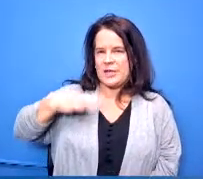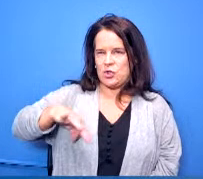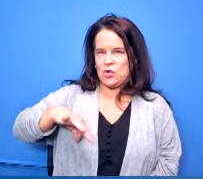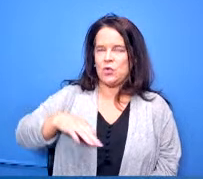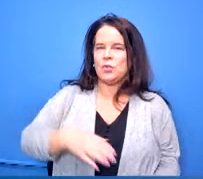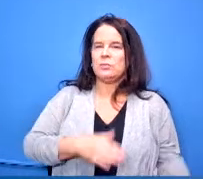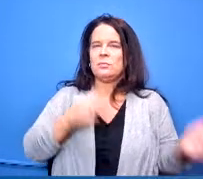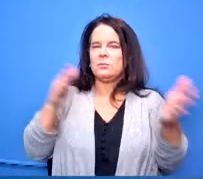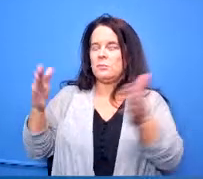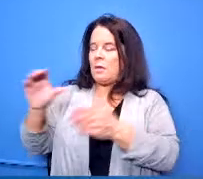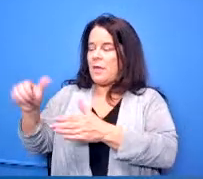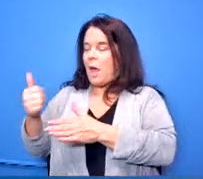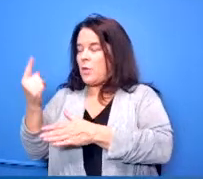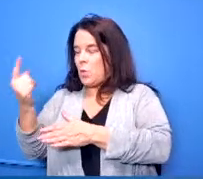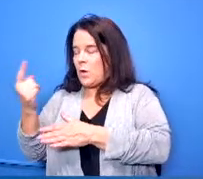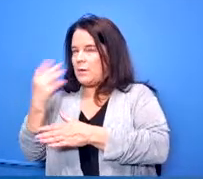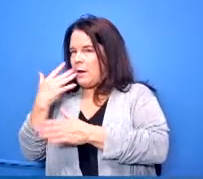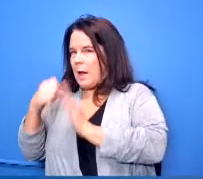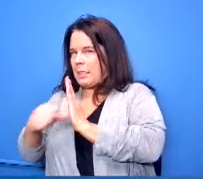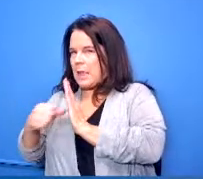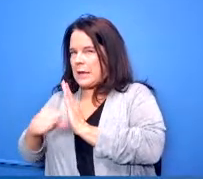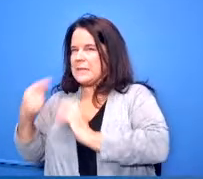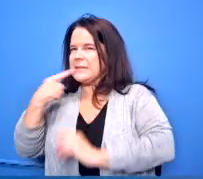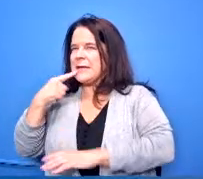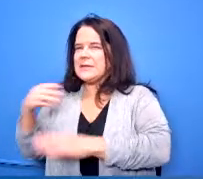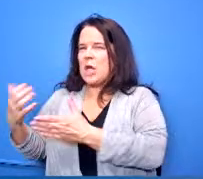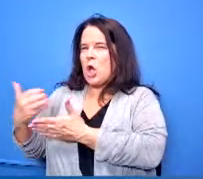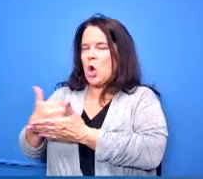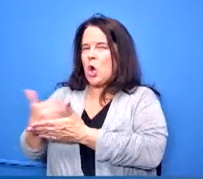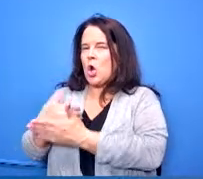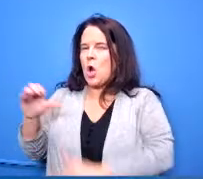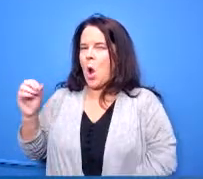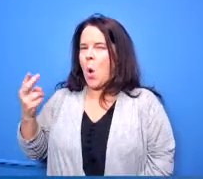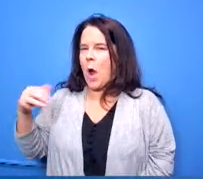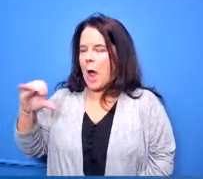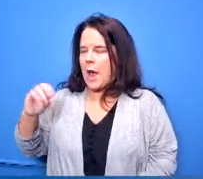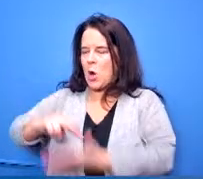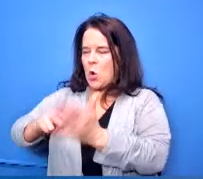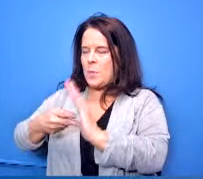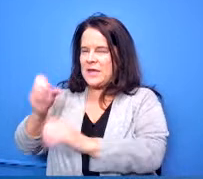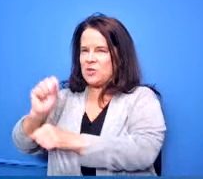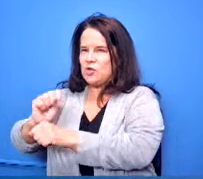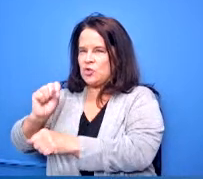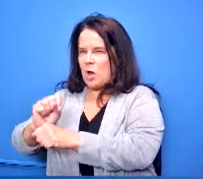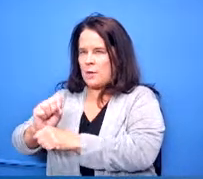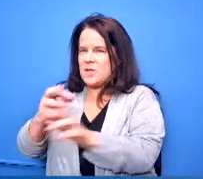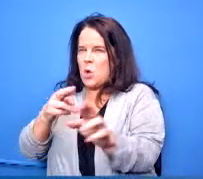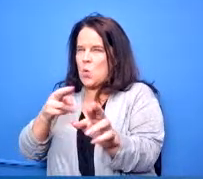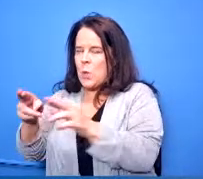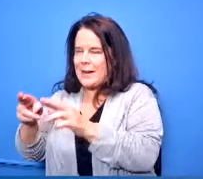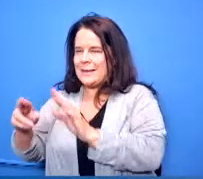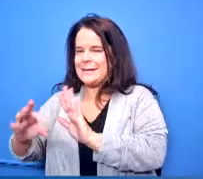earns an ohio means jobs readiness seal so those two things together can get the kids